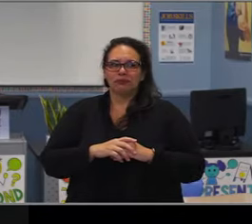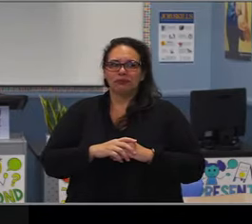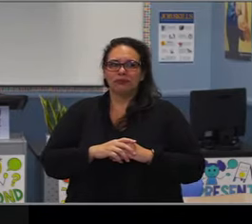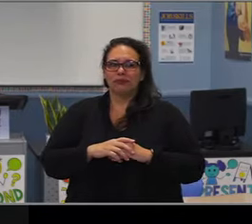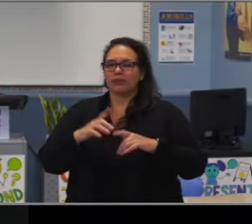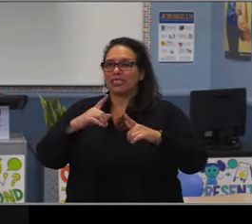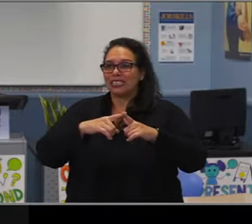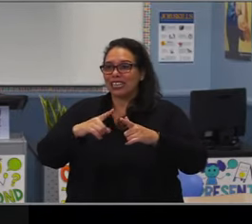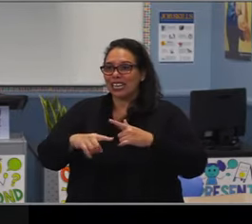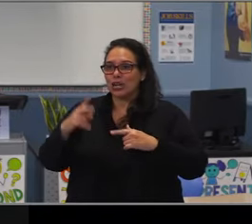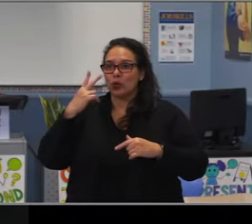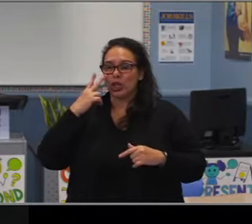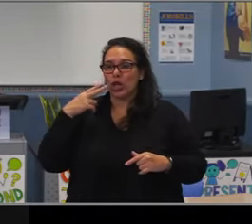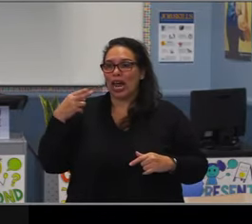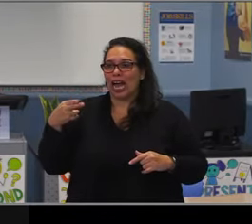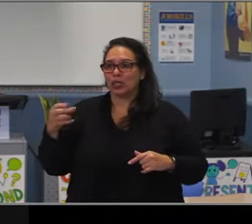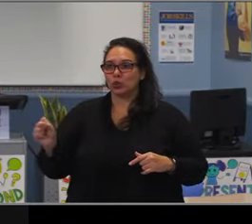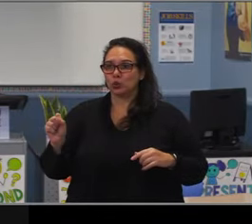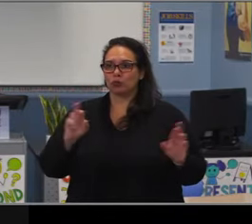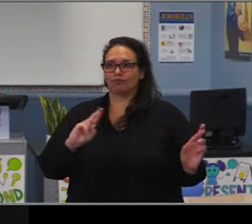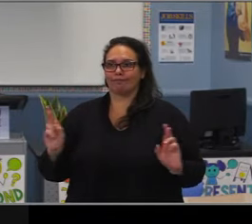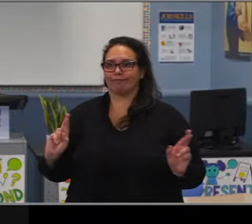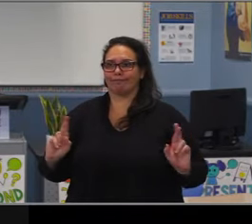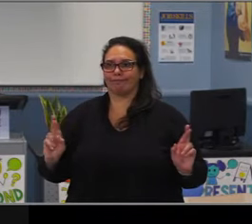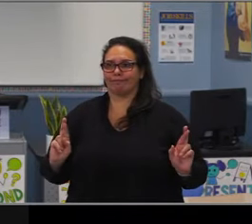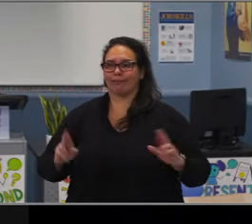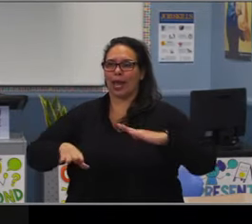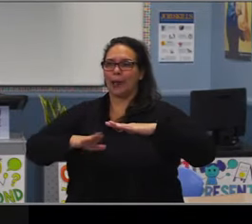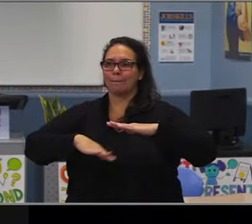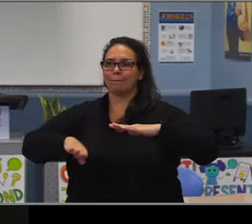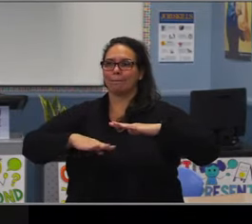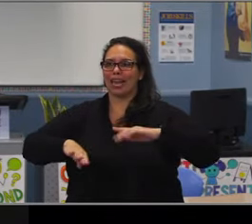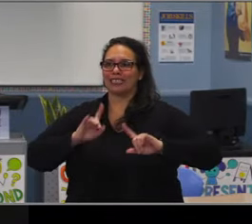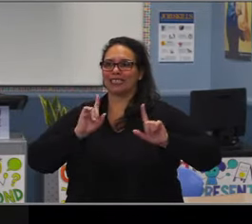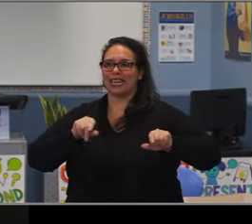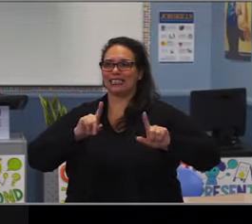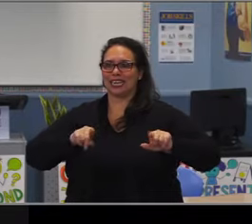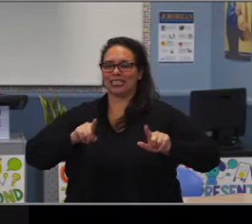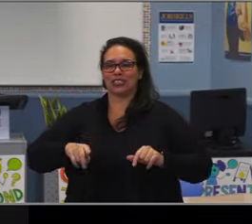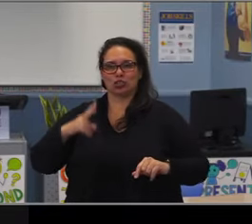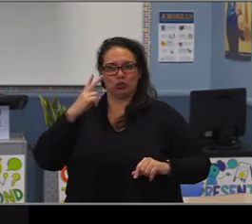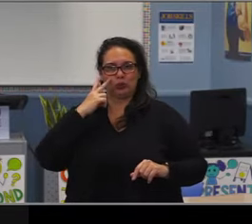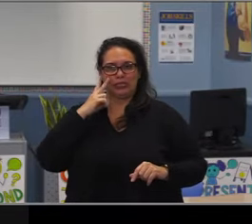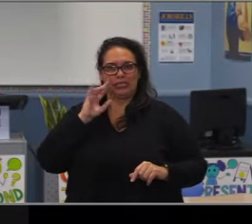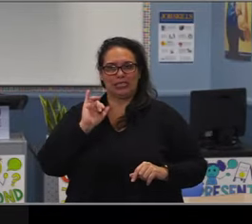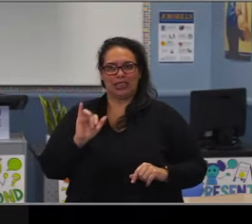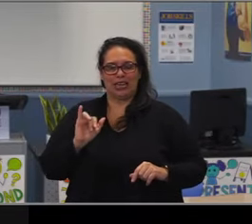in terms of graduation rate. Again, remembering that LatinX students are slightly less likely to be suspended.